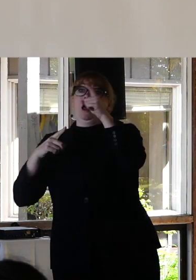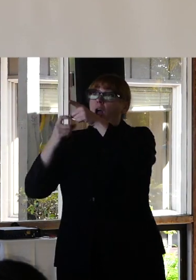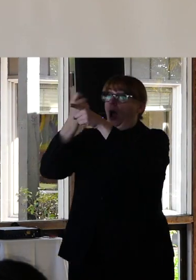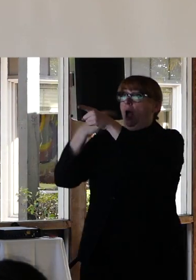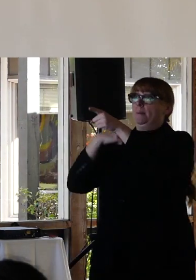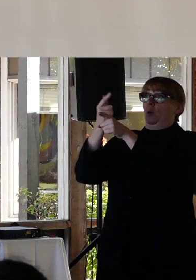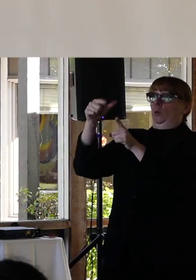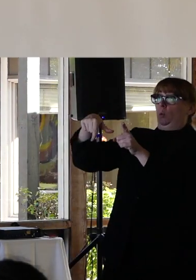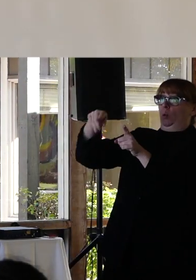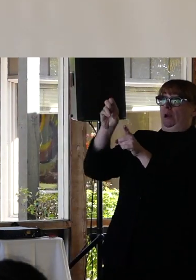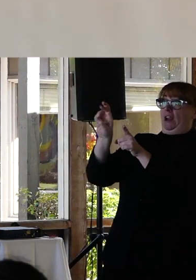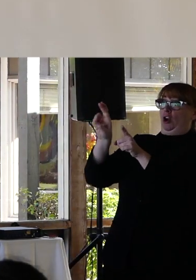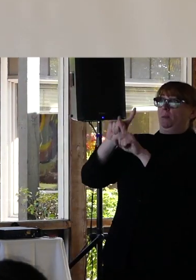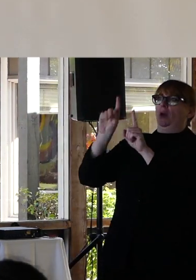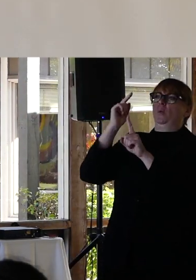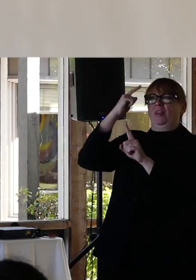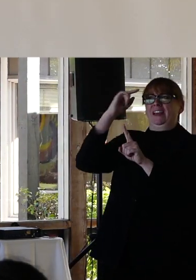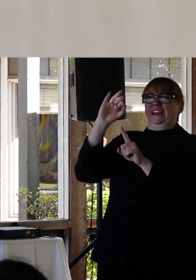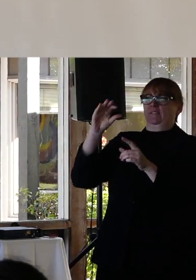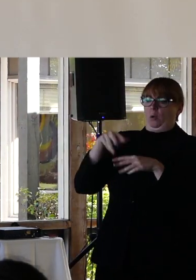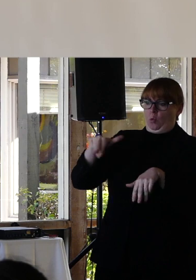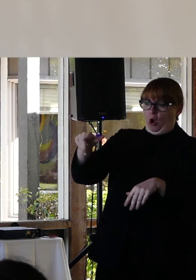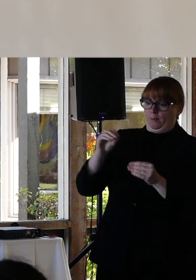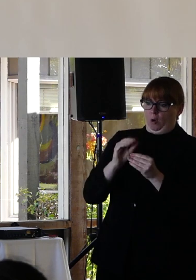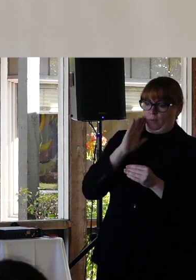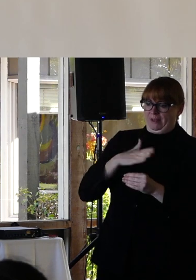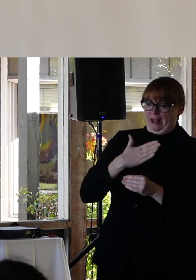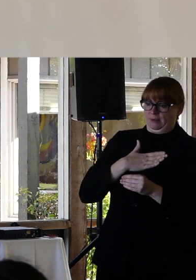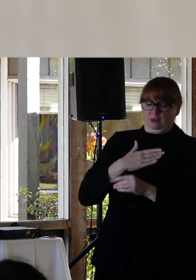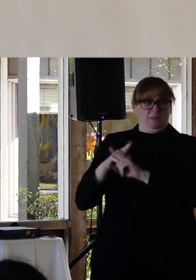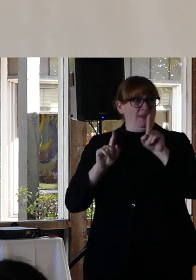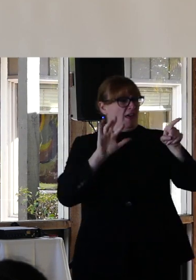walk more. Or what about maybe that third one who's really skilled at DBT,